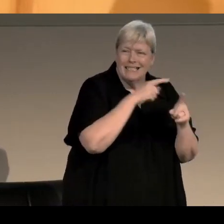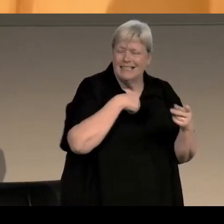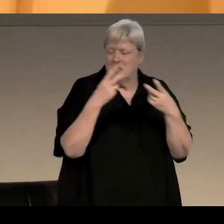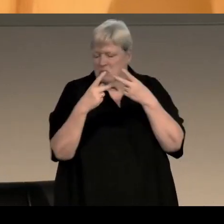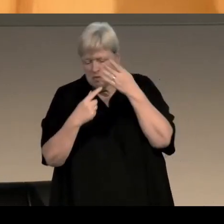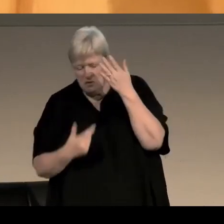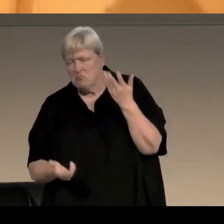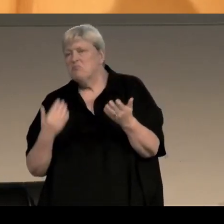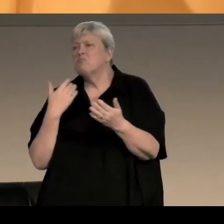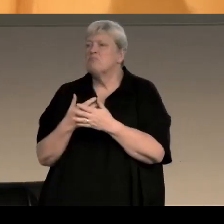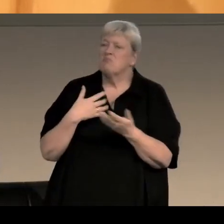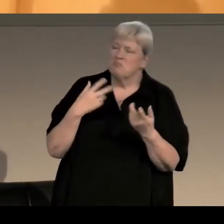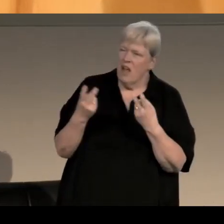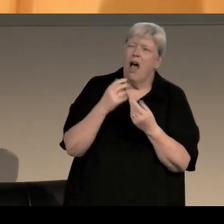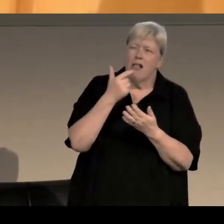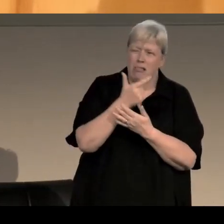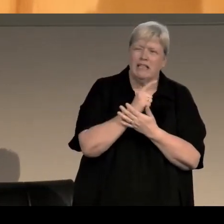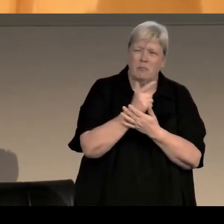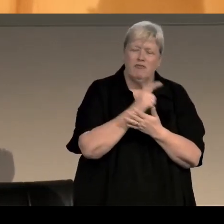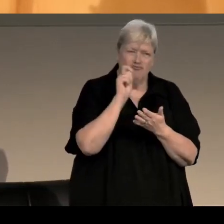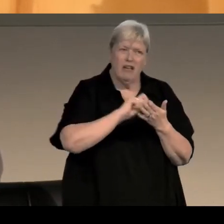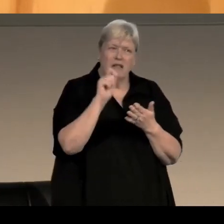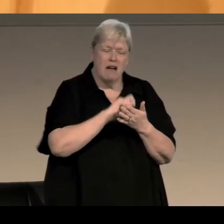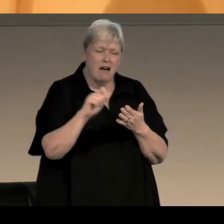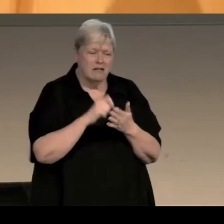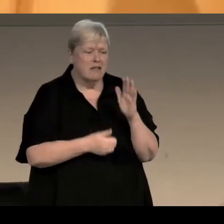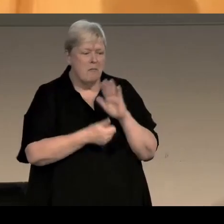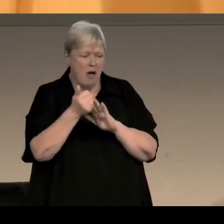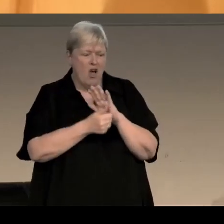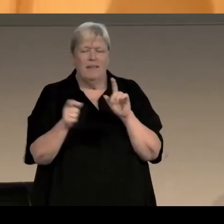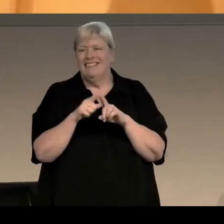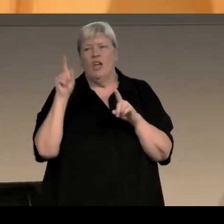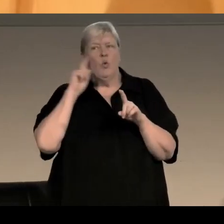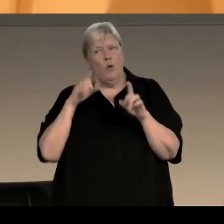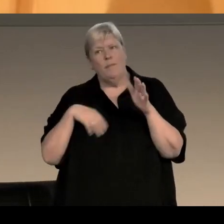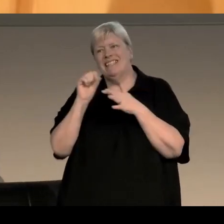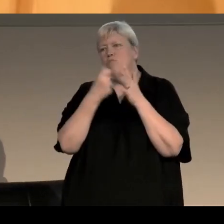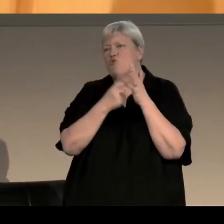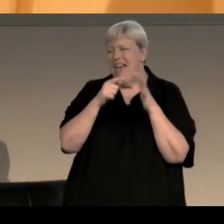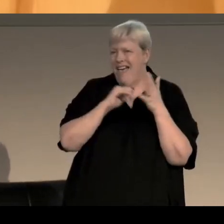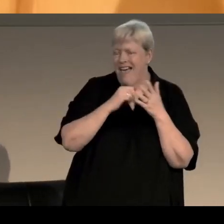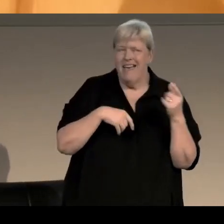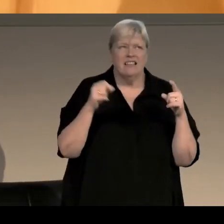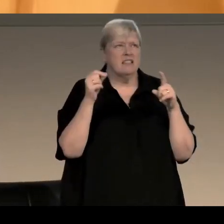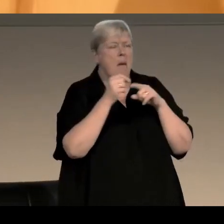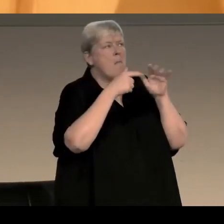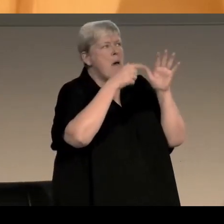and some of that was lesbian. And publishers like The Women's Press and Virago and Pandora were the publishers of -